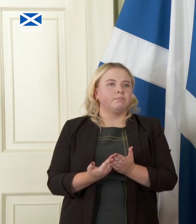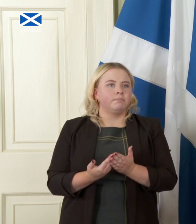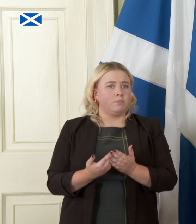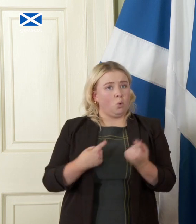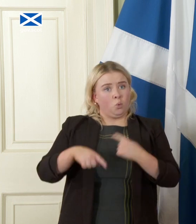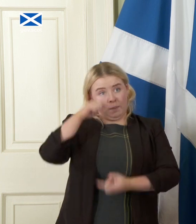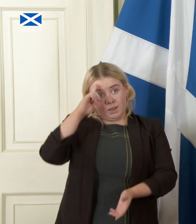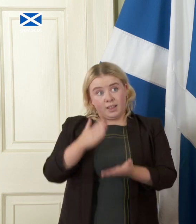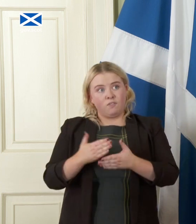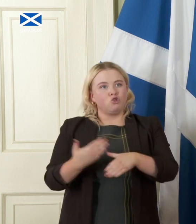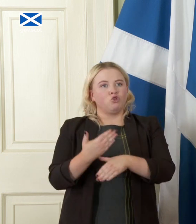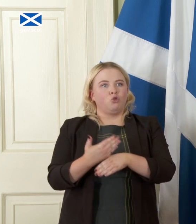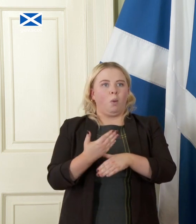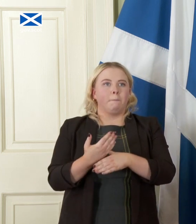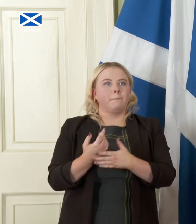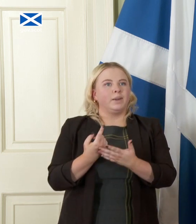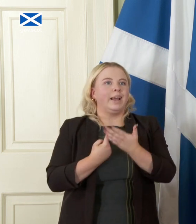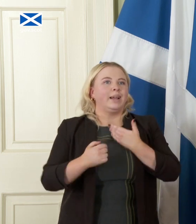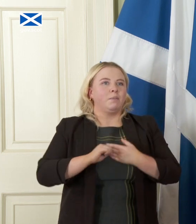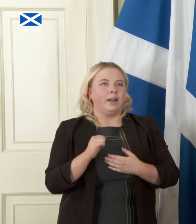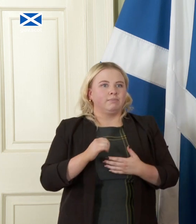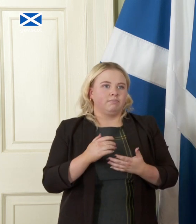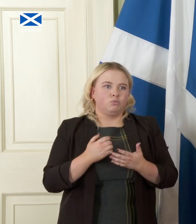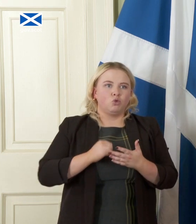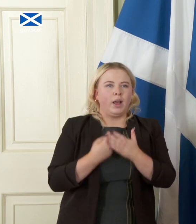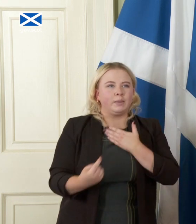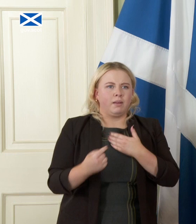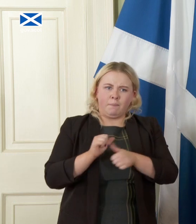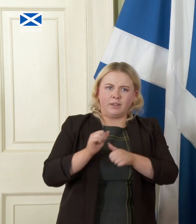the better future for Scotland is to persuade people of that we've come a long way in that